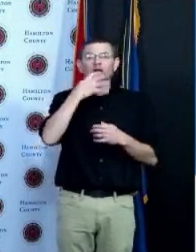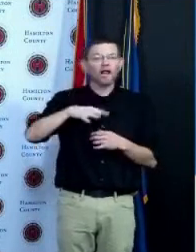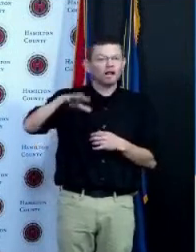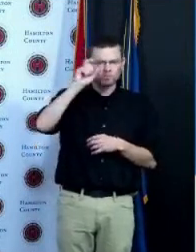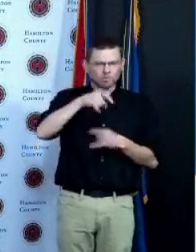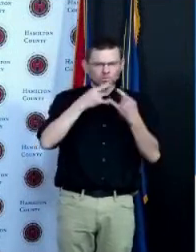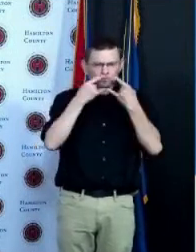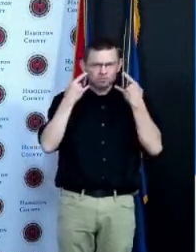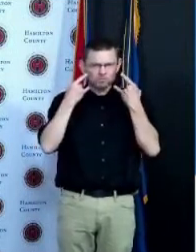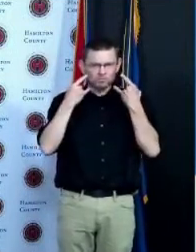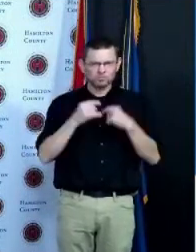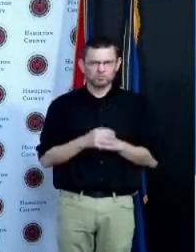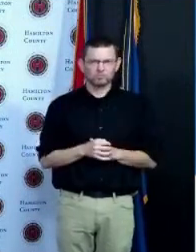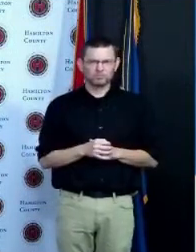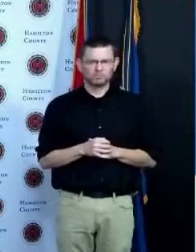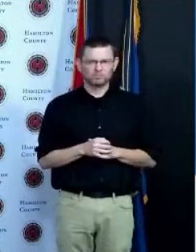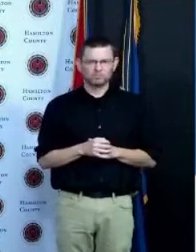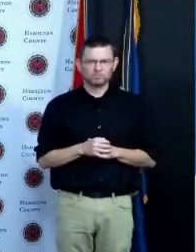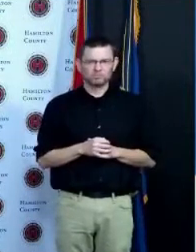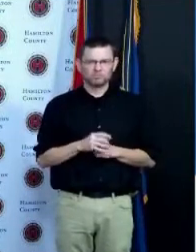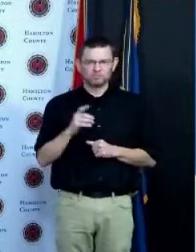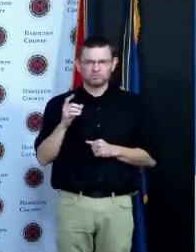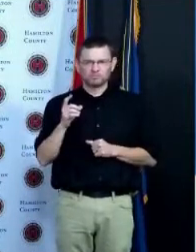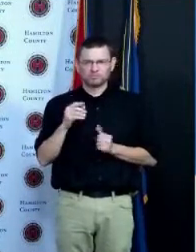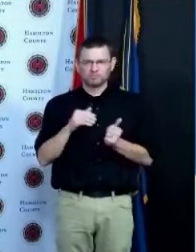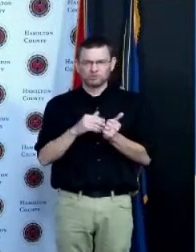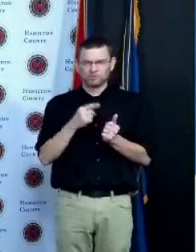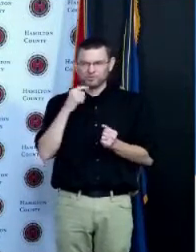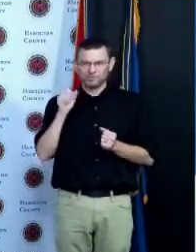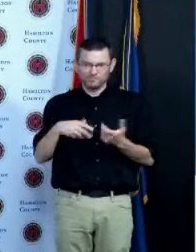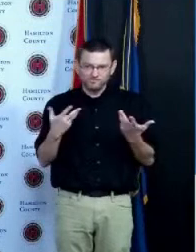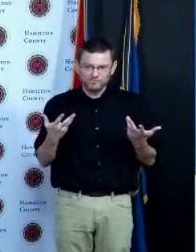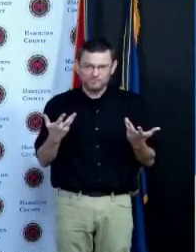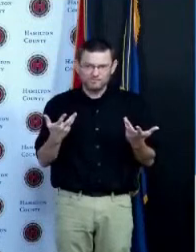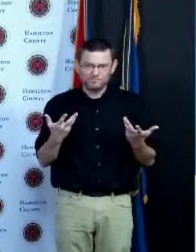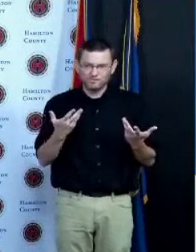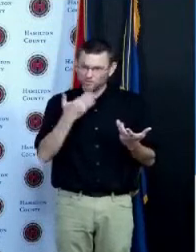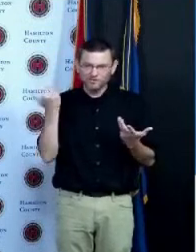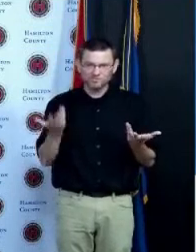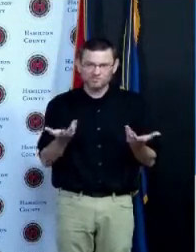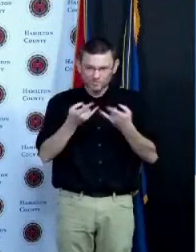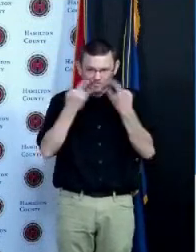I think when those things are out there it kind of communicates the idea that I think most parents